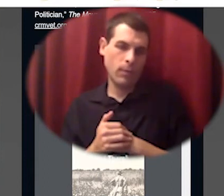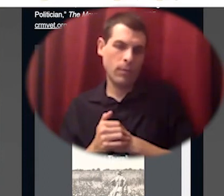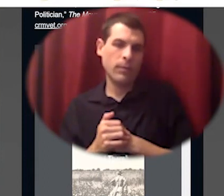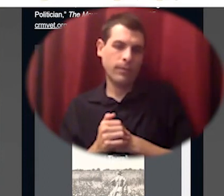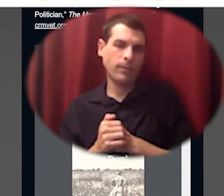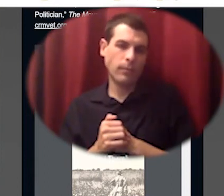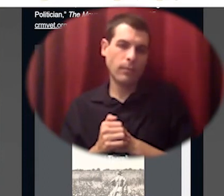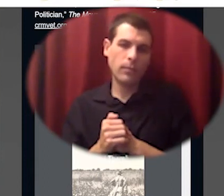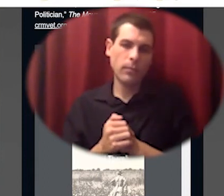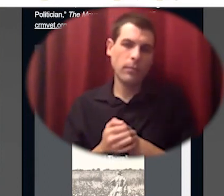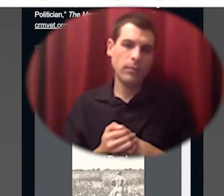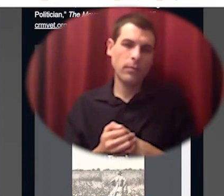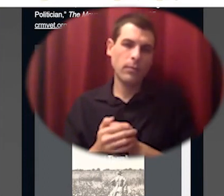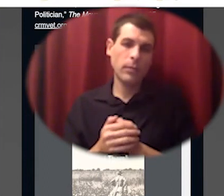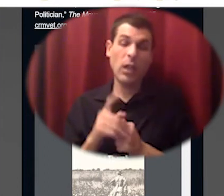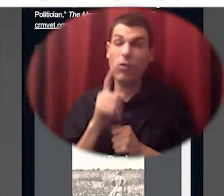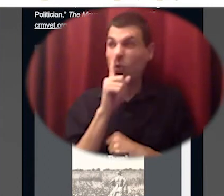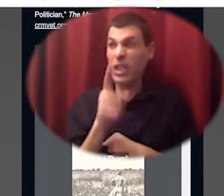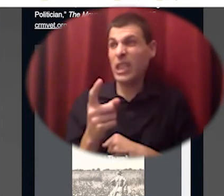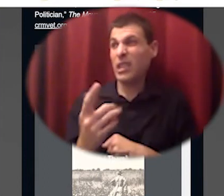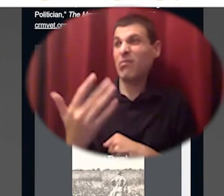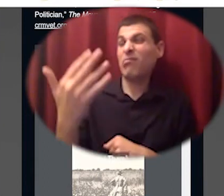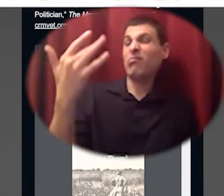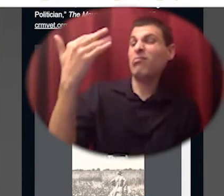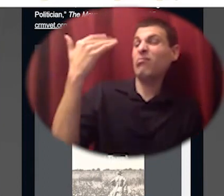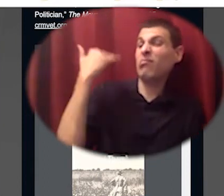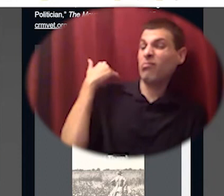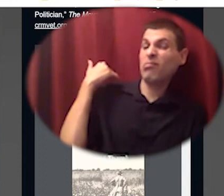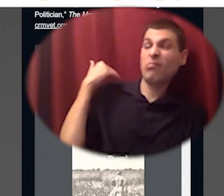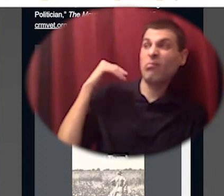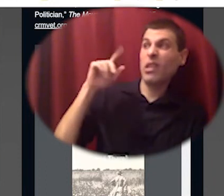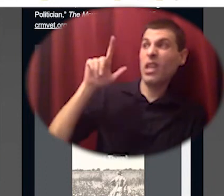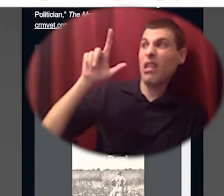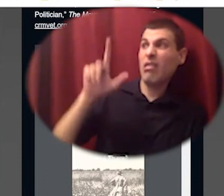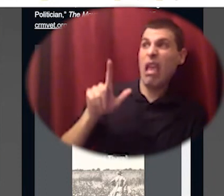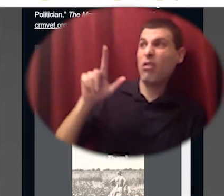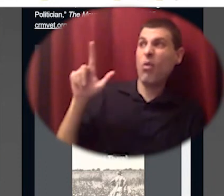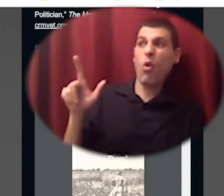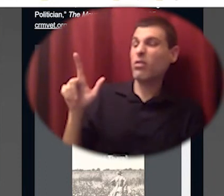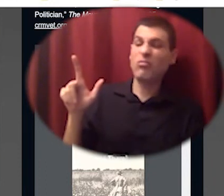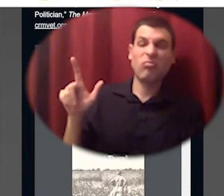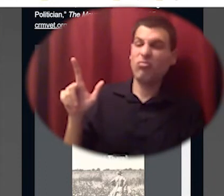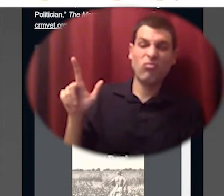landlords became more like um what they are today